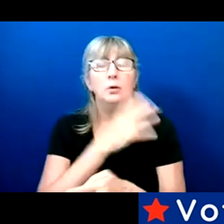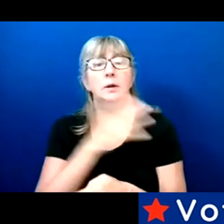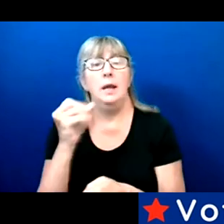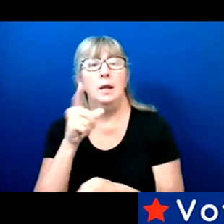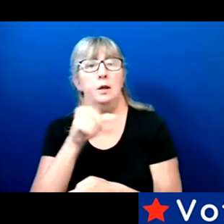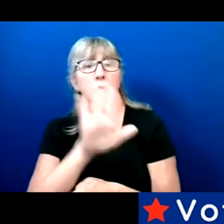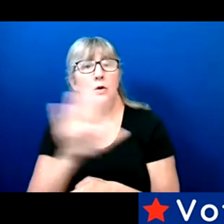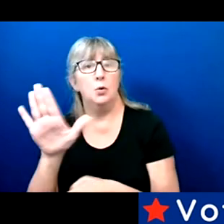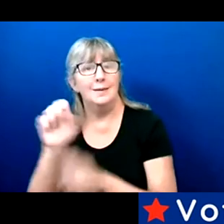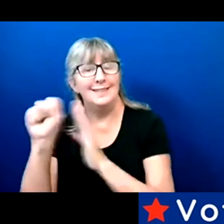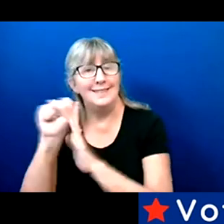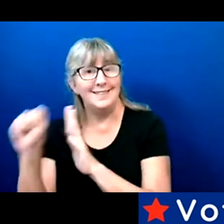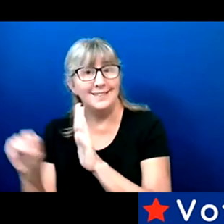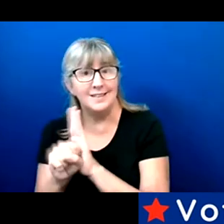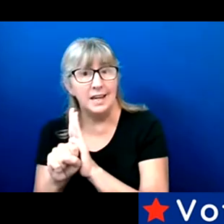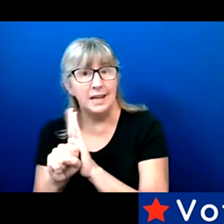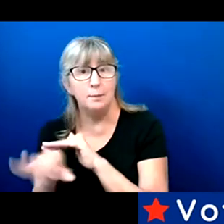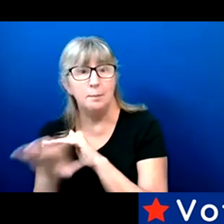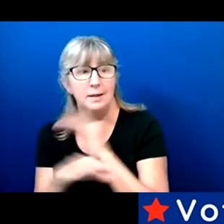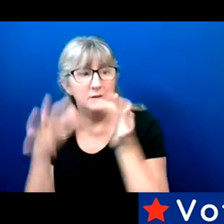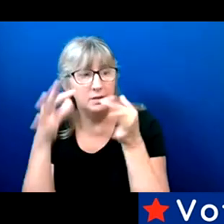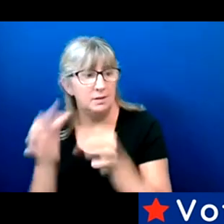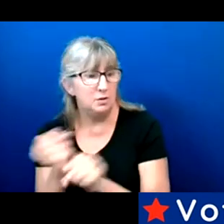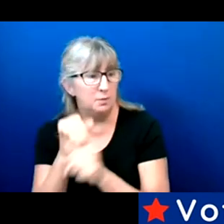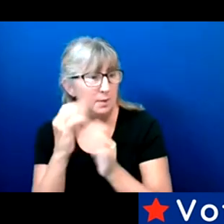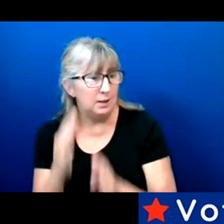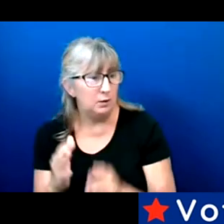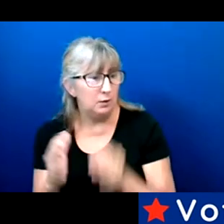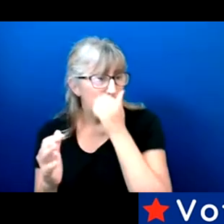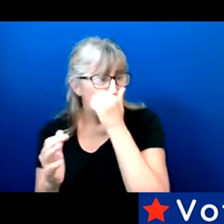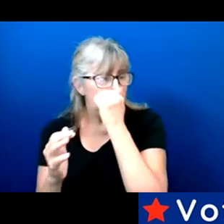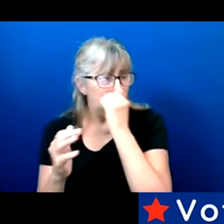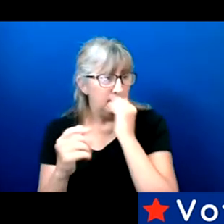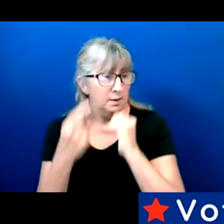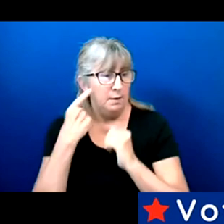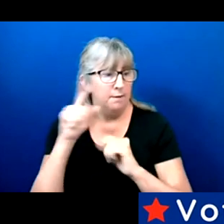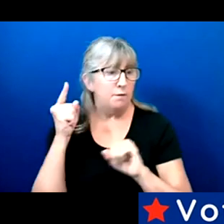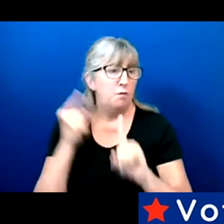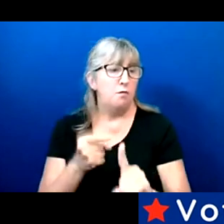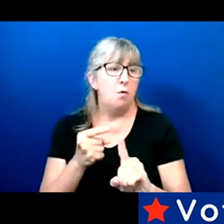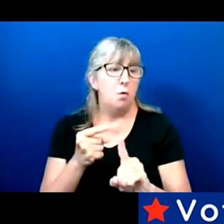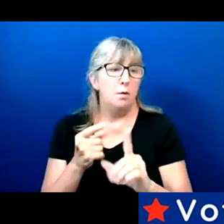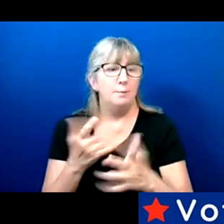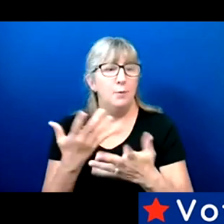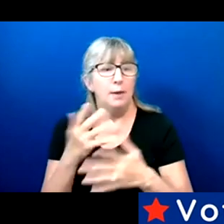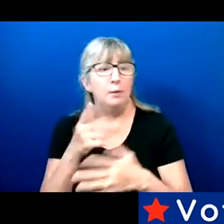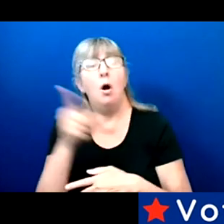as your state-based decision-makers when it comes to of course on the federal level, the